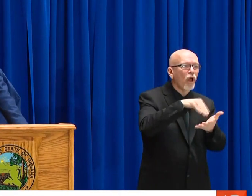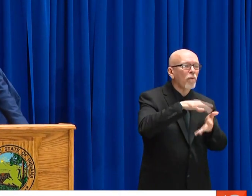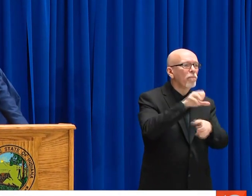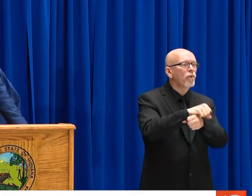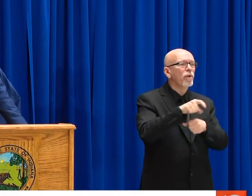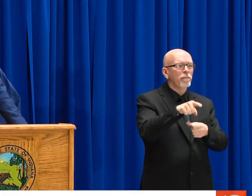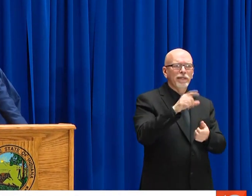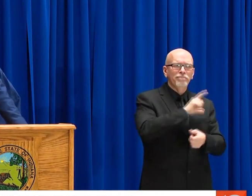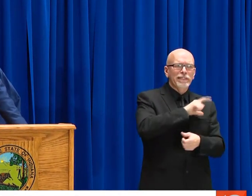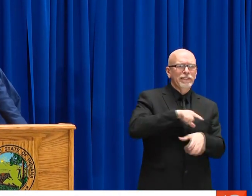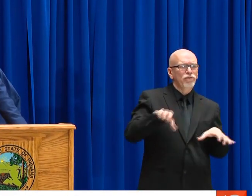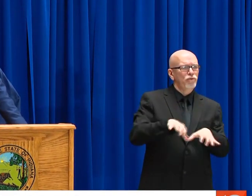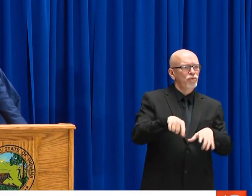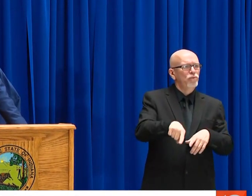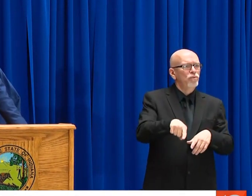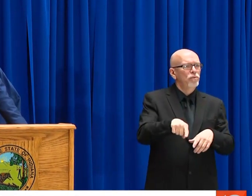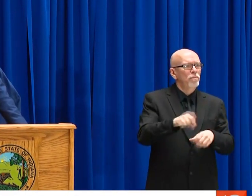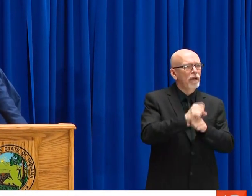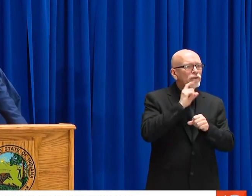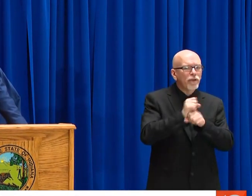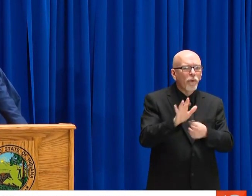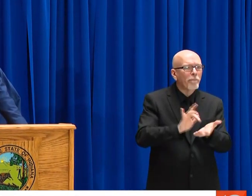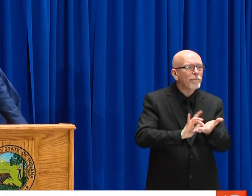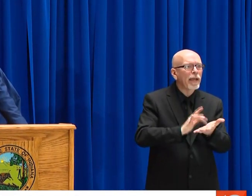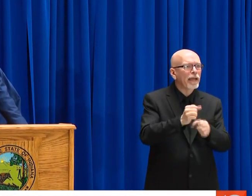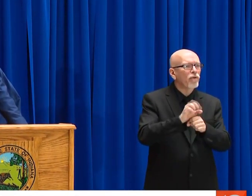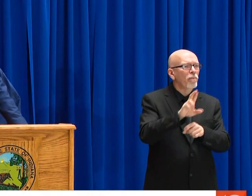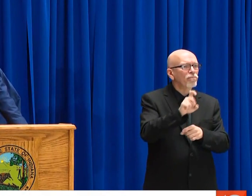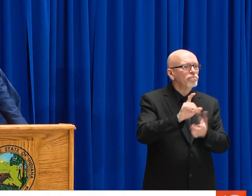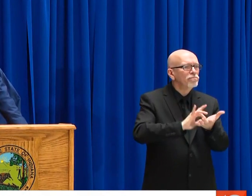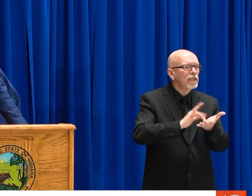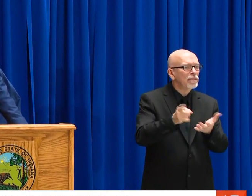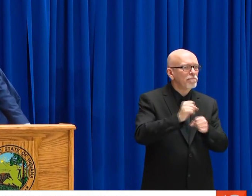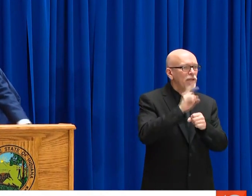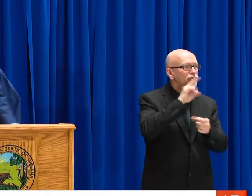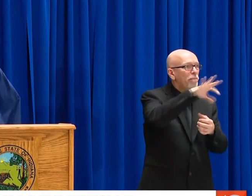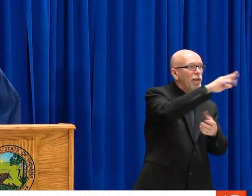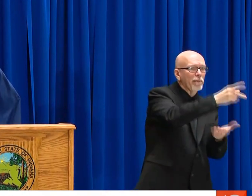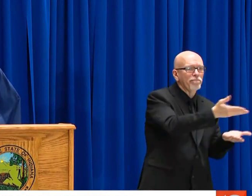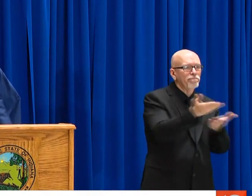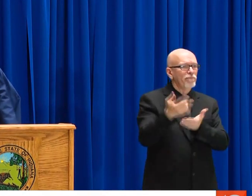MAKING RUNS FOR THE ELDERLY, MAKING SURE THAT THEY GET FOOD, MAKING SURE THEY GET TO A DOCTOR'S APPOINTMENT.